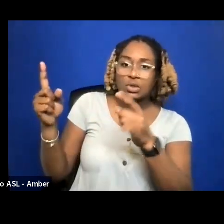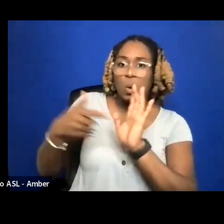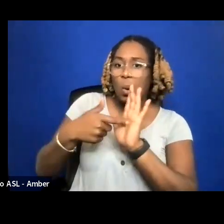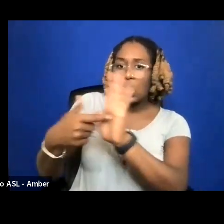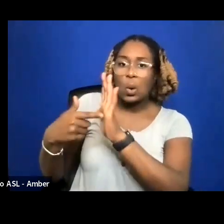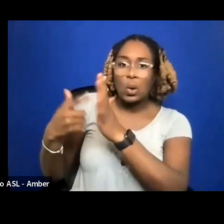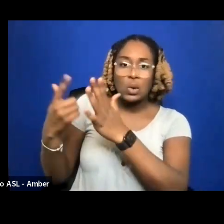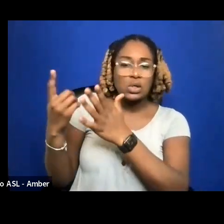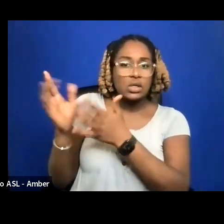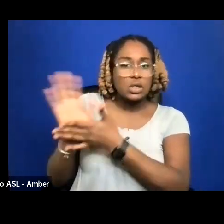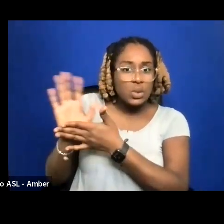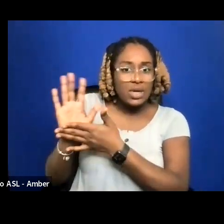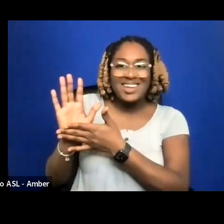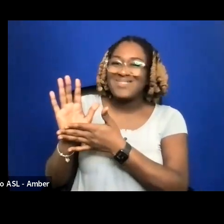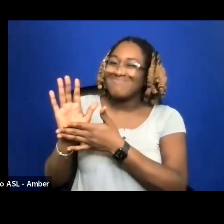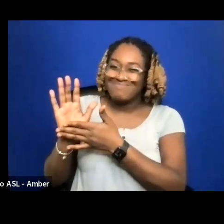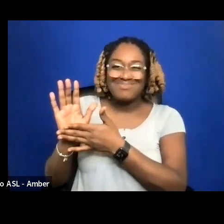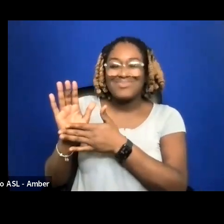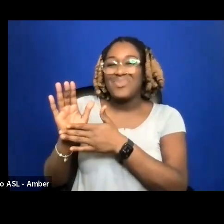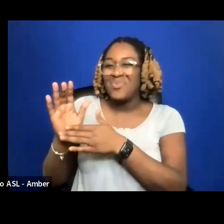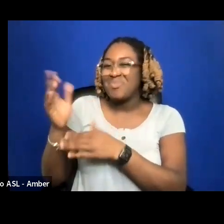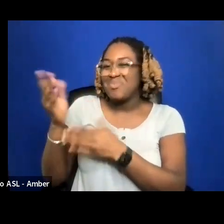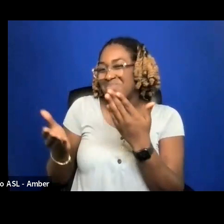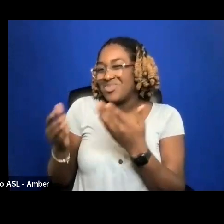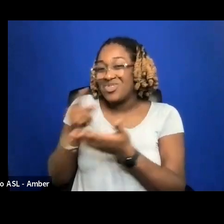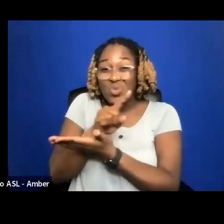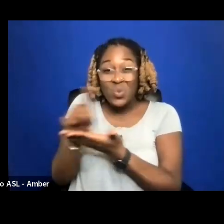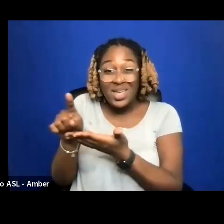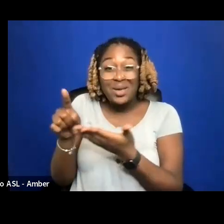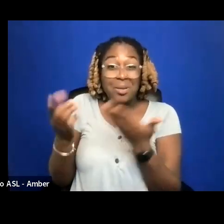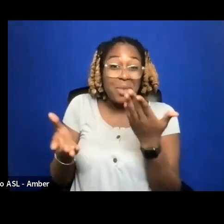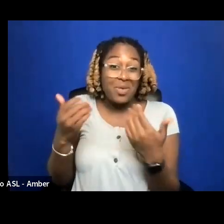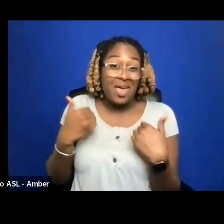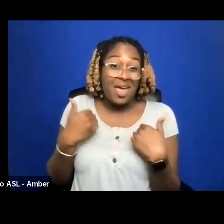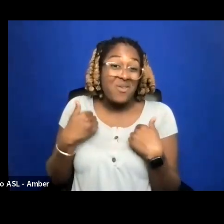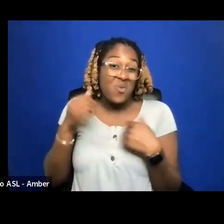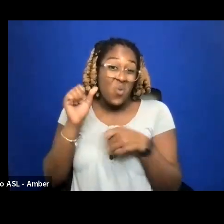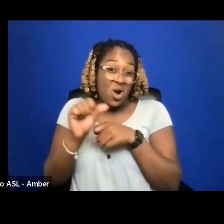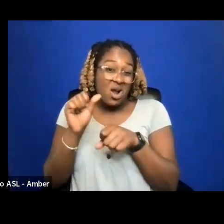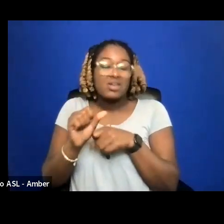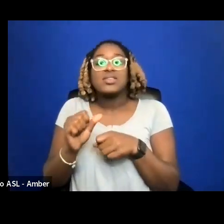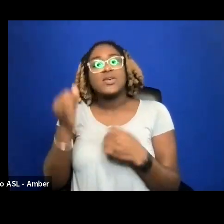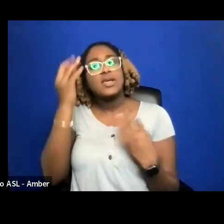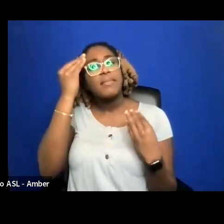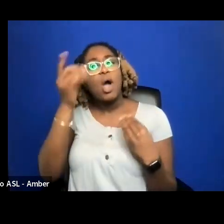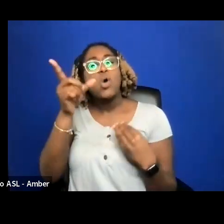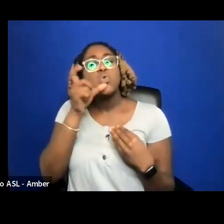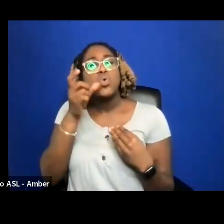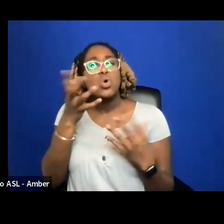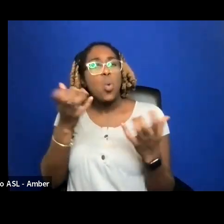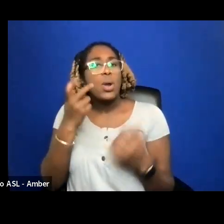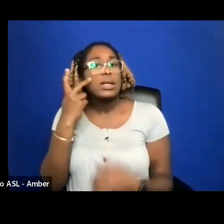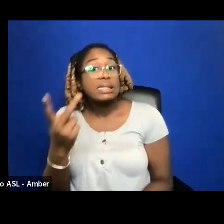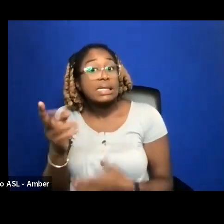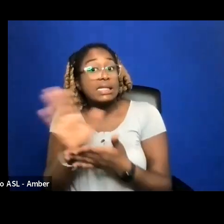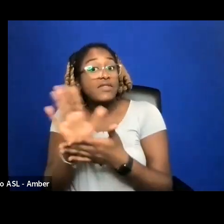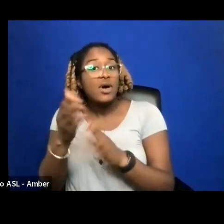SO THINK ABOUT WHO YOU WANT TO SEE THE FILM WHEN YOU CREATE THE PATH THAT GETS IT TO THEM.